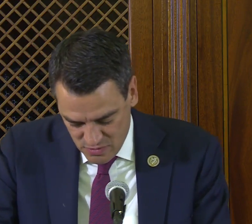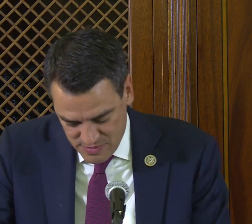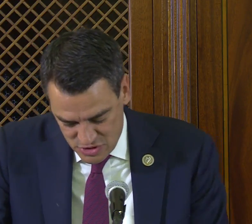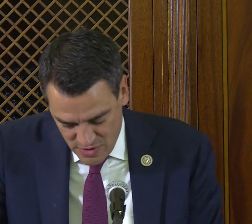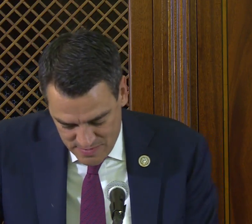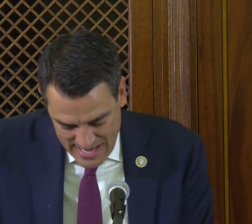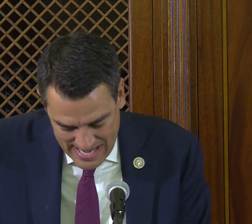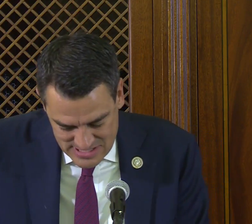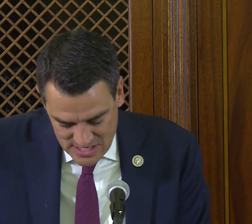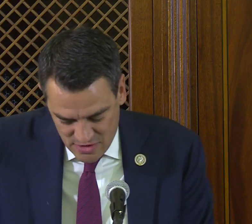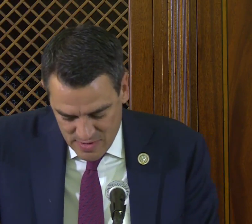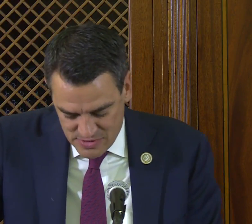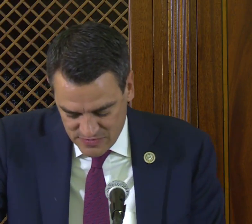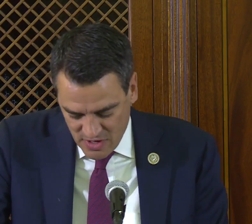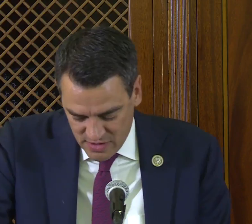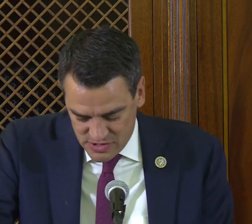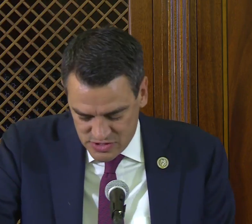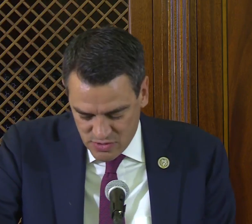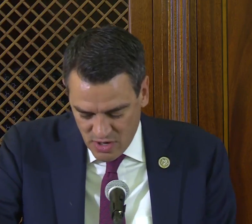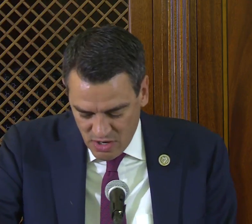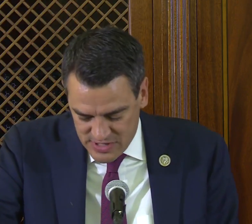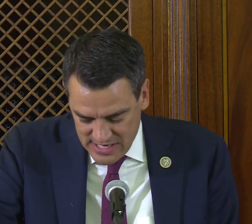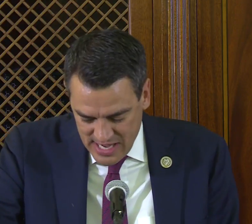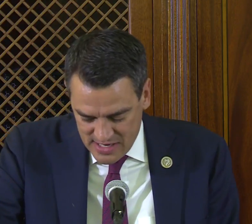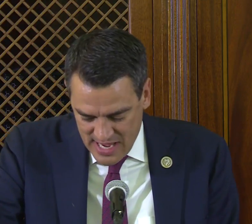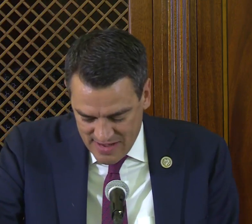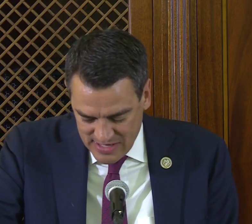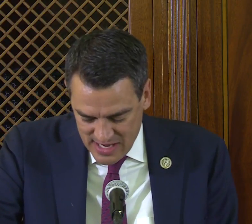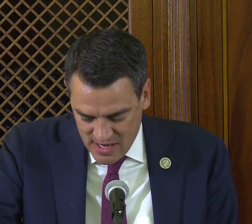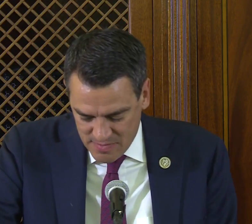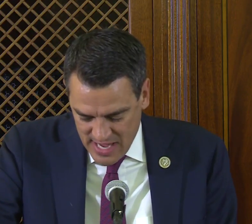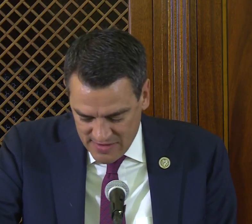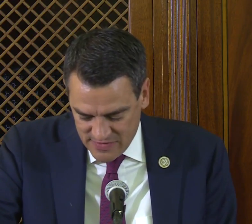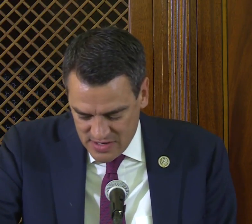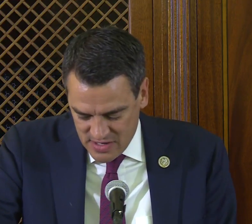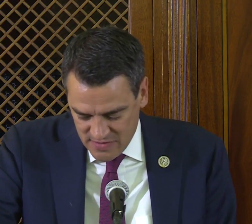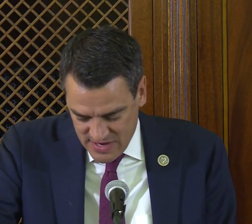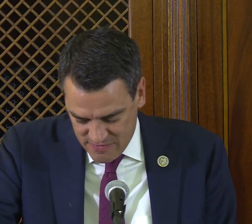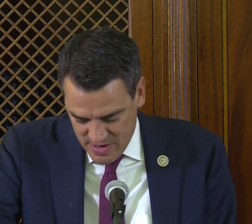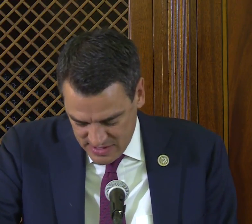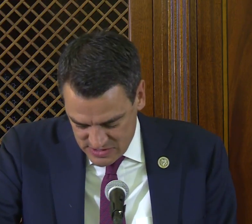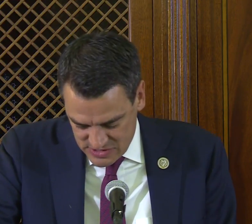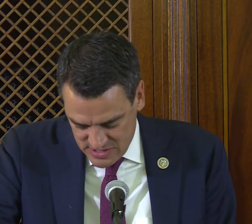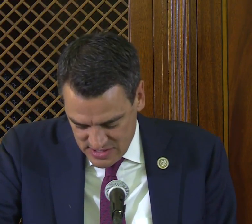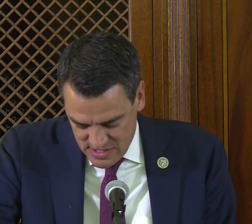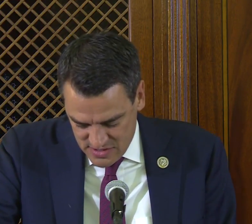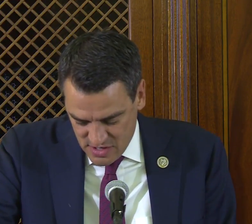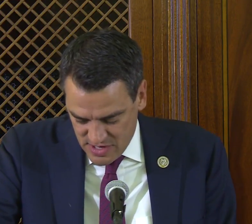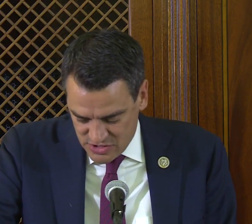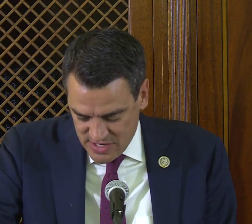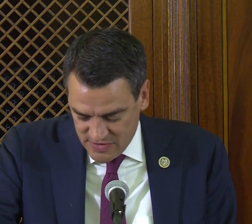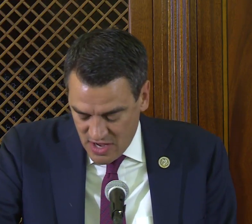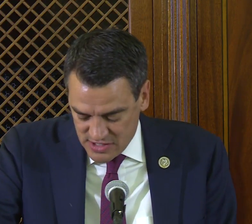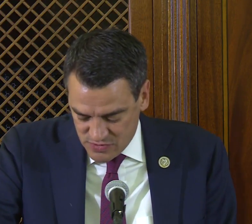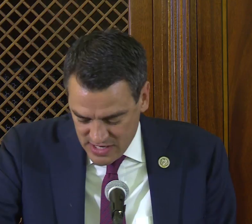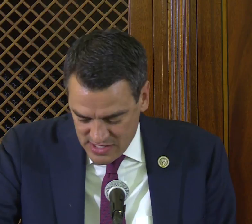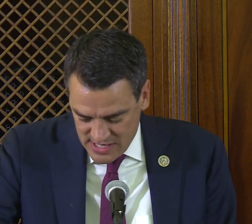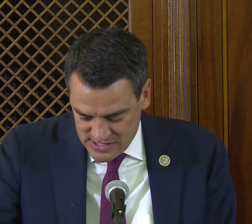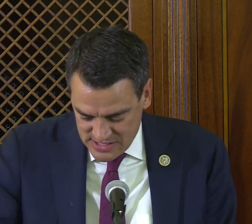We've been joined by 18 other members of Congress who are all dedicated to advocating on behalf of deaf Americans. The Congressional Deaf Caucus recognized